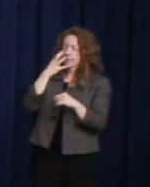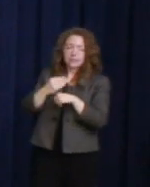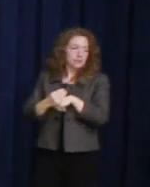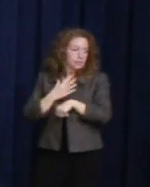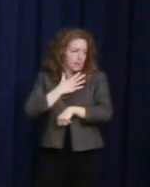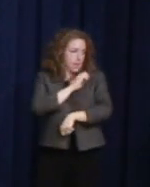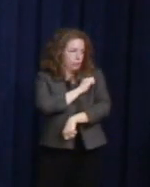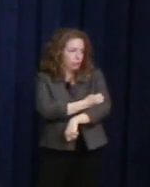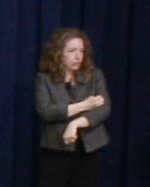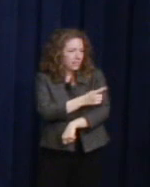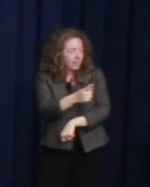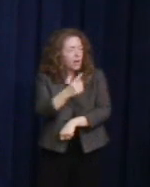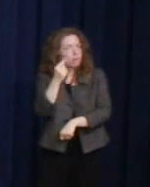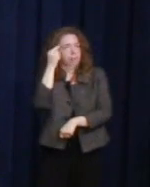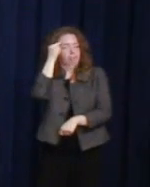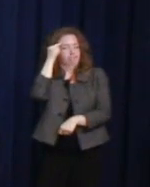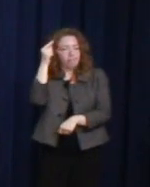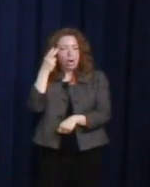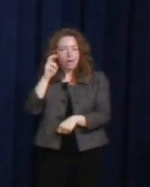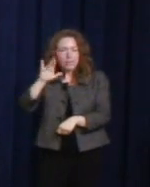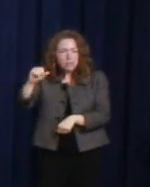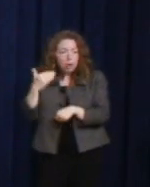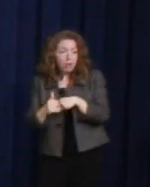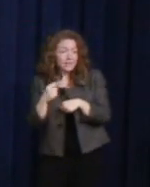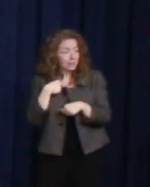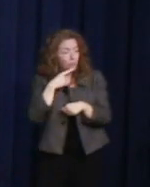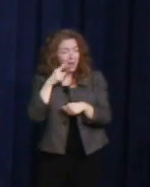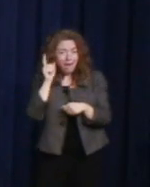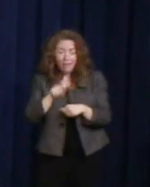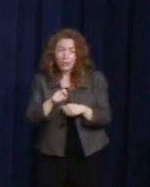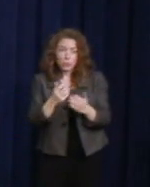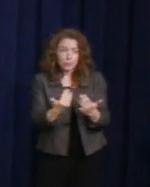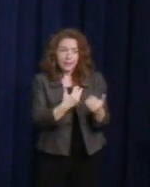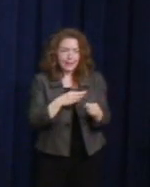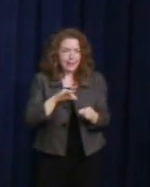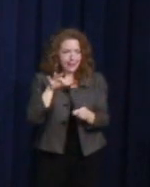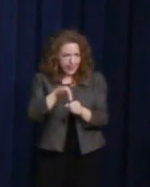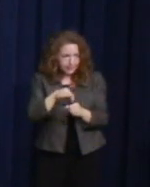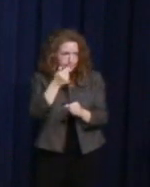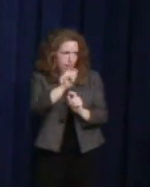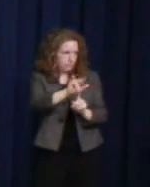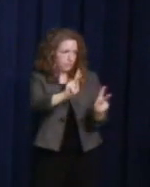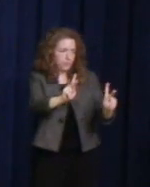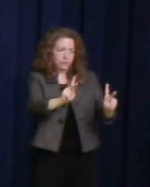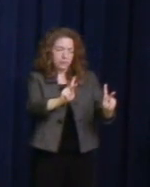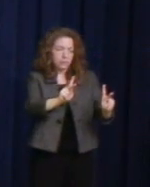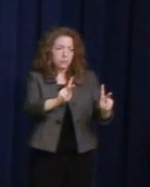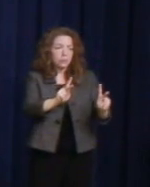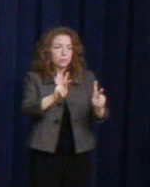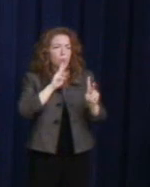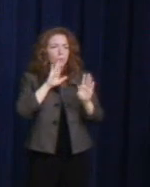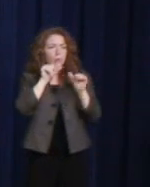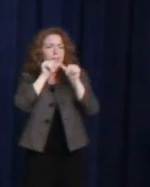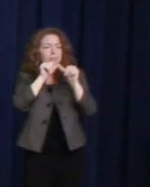"We have to elect gay people," he said. "So that we have hope for a better world and a better tomorrow."